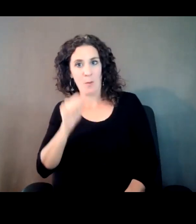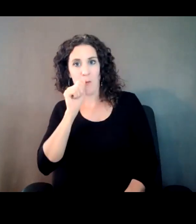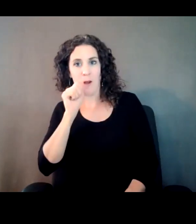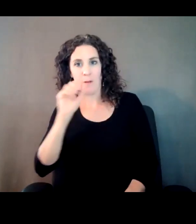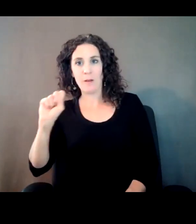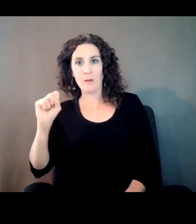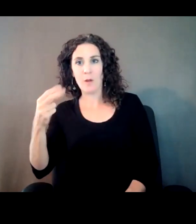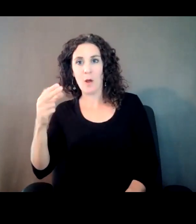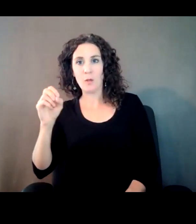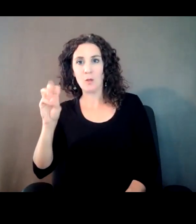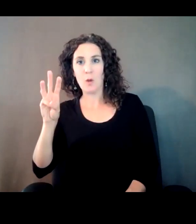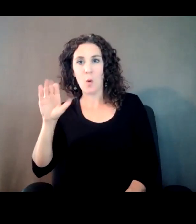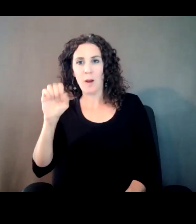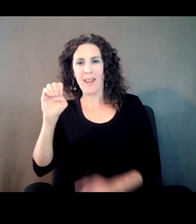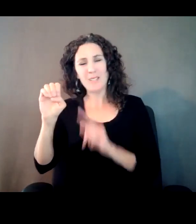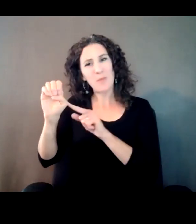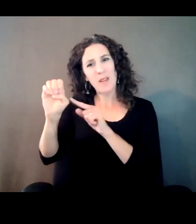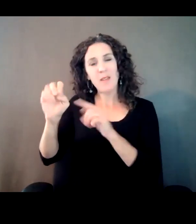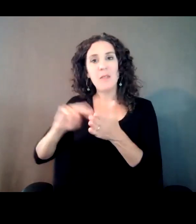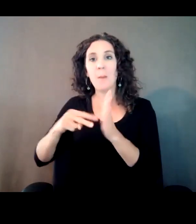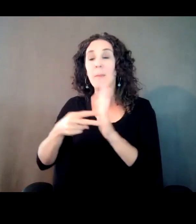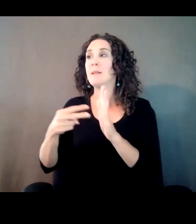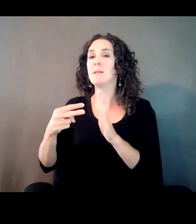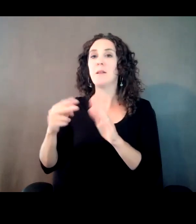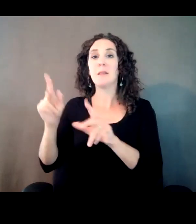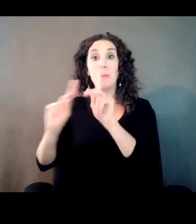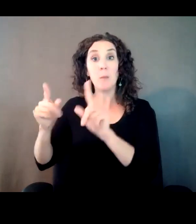have labels and all of the people come out and see you live and see if you can do what